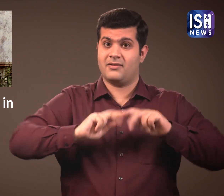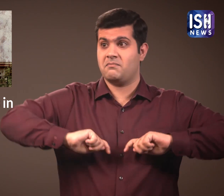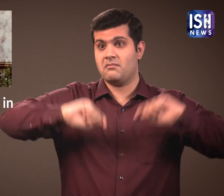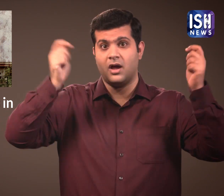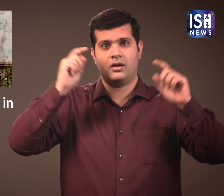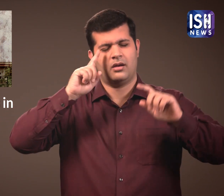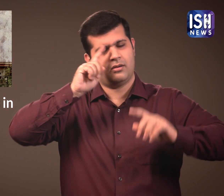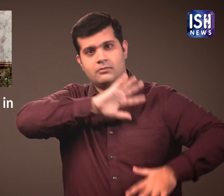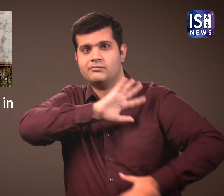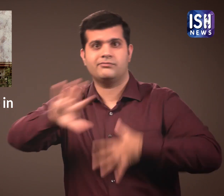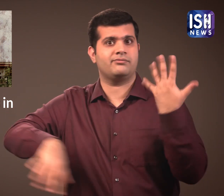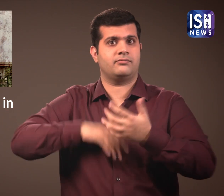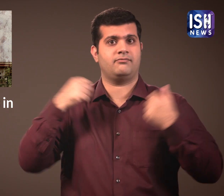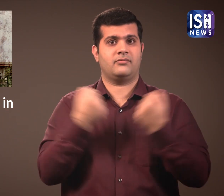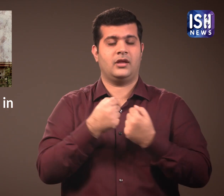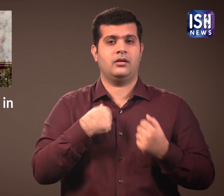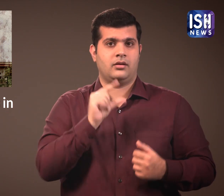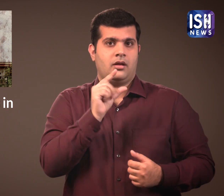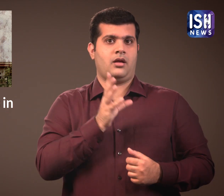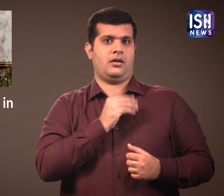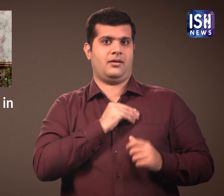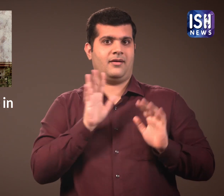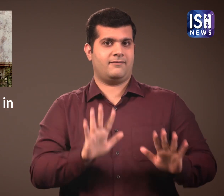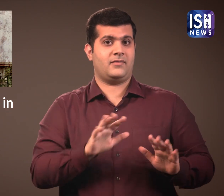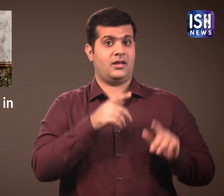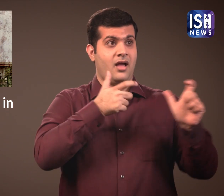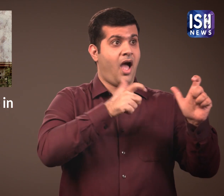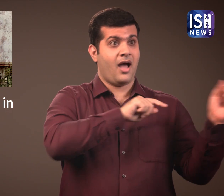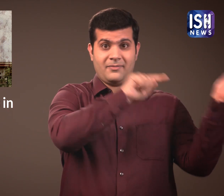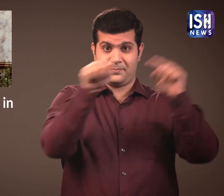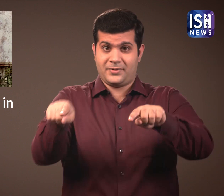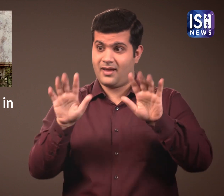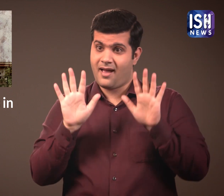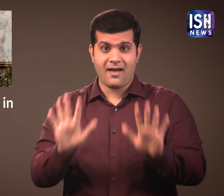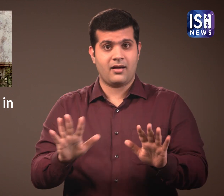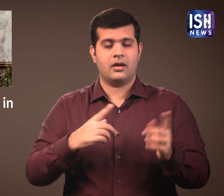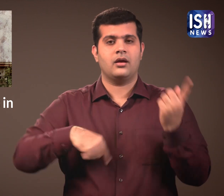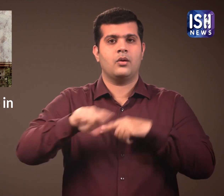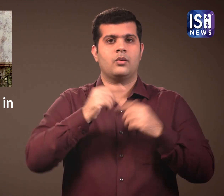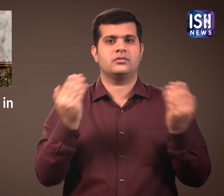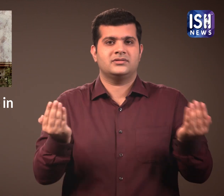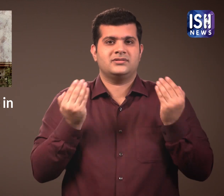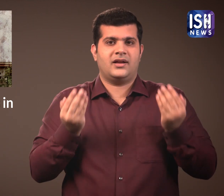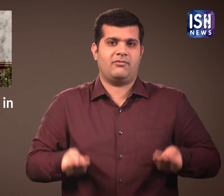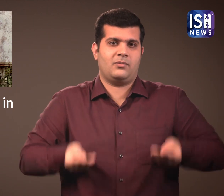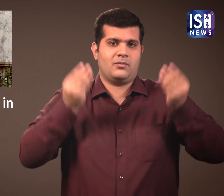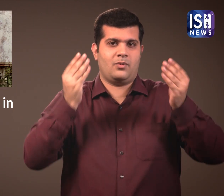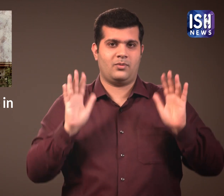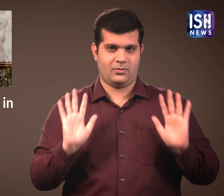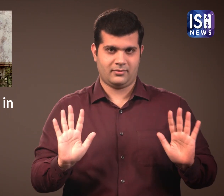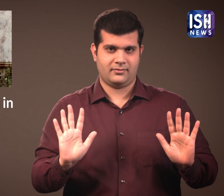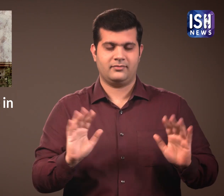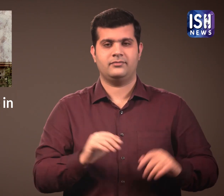They are afraid of riots after the announcement. It will be more safe if the army is present.